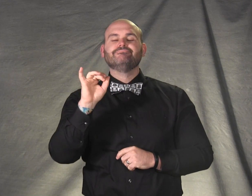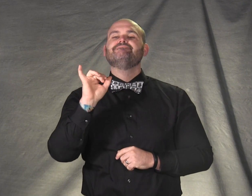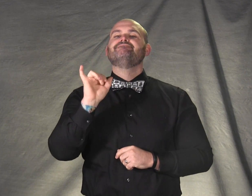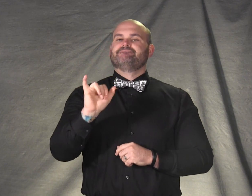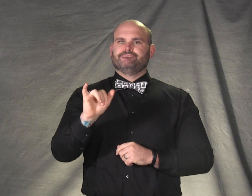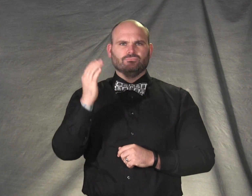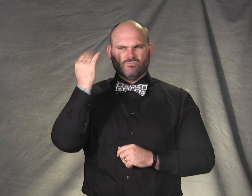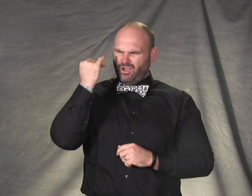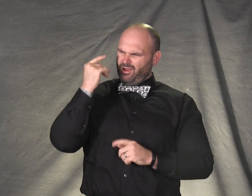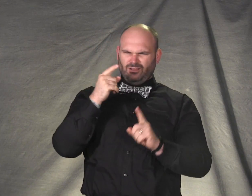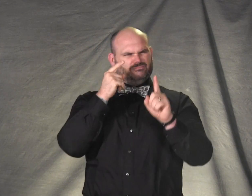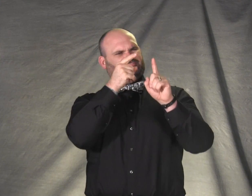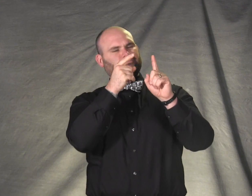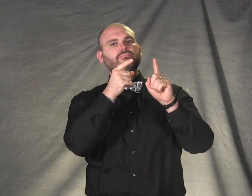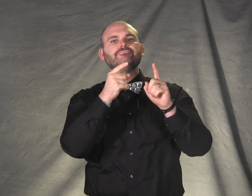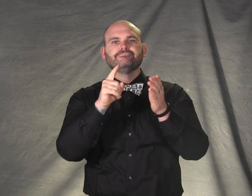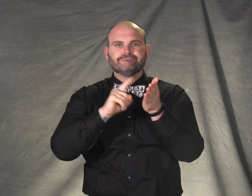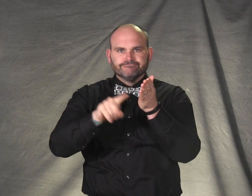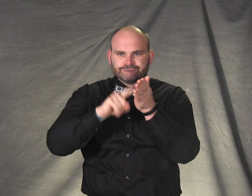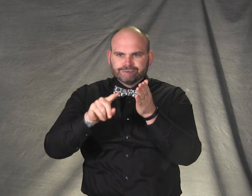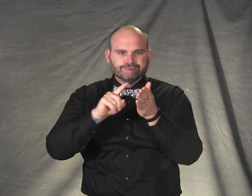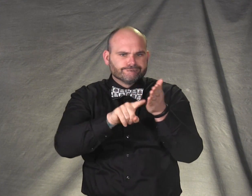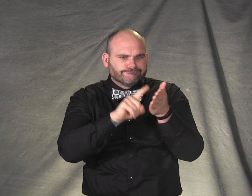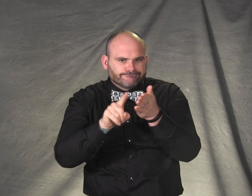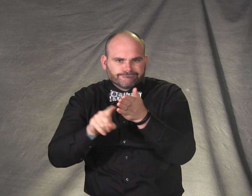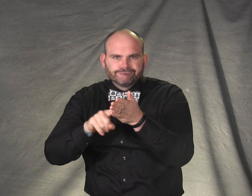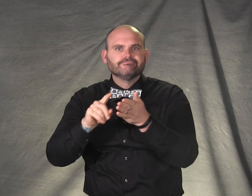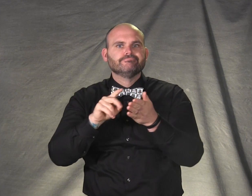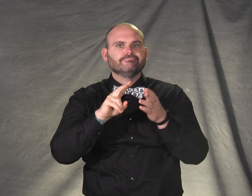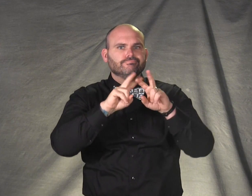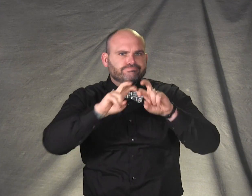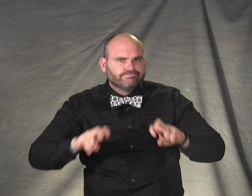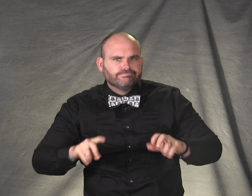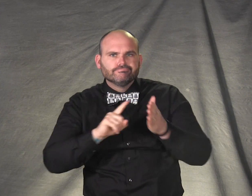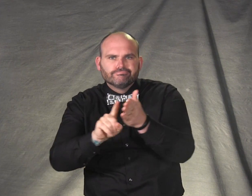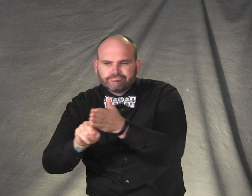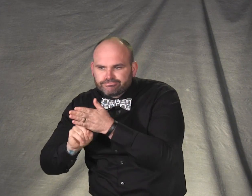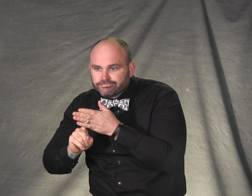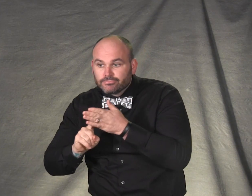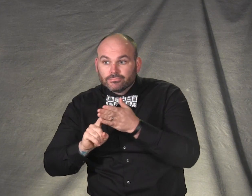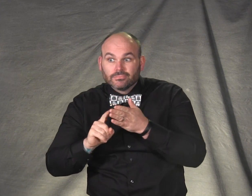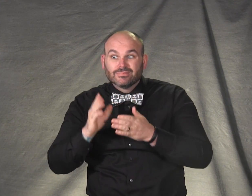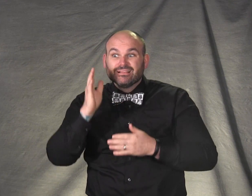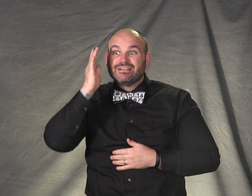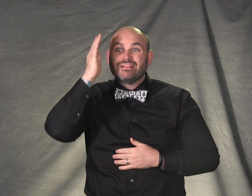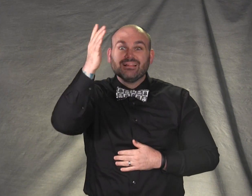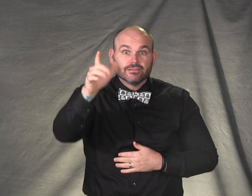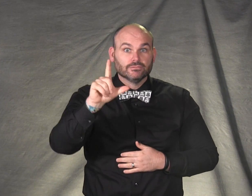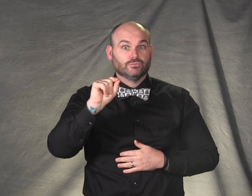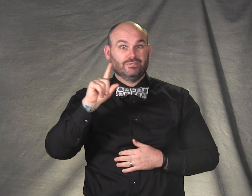Recent surveys indicate that by 2020,